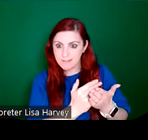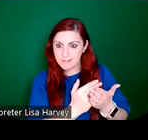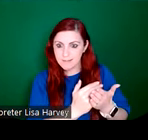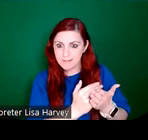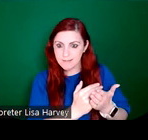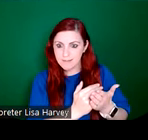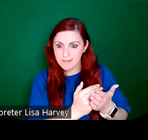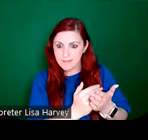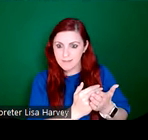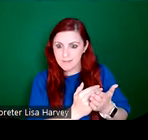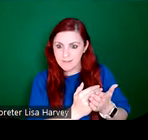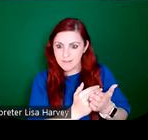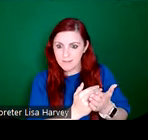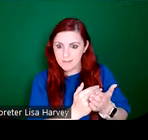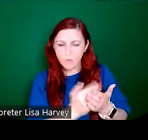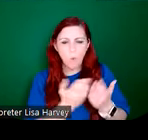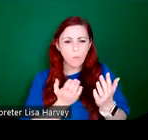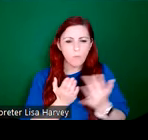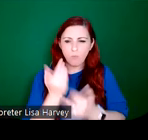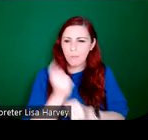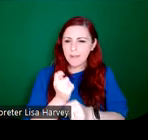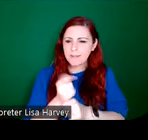emancipation, there was a huge kind of amount of churches being built in